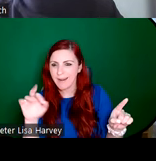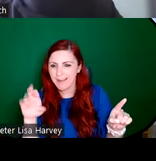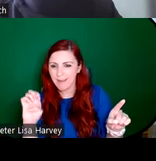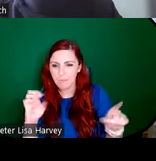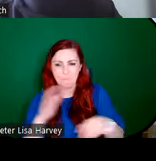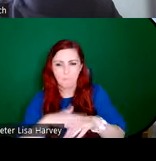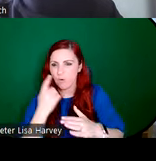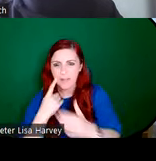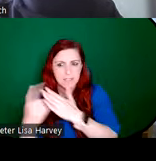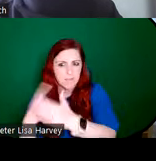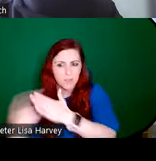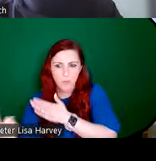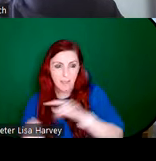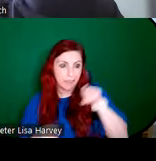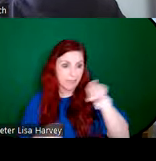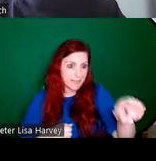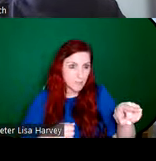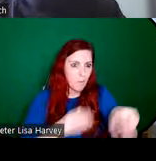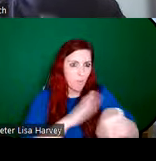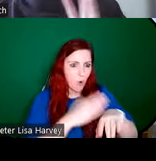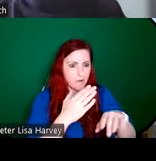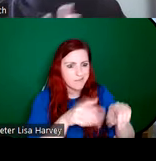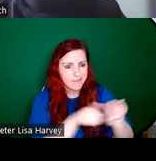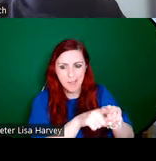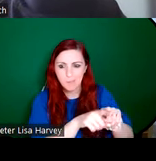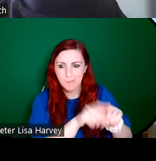would make new designs for every commission and you can see the traditional